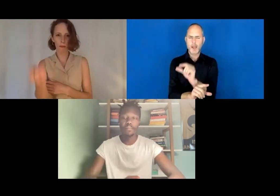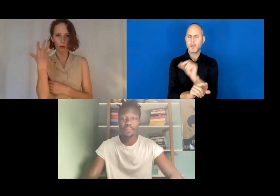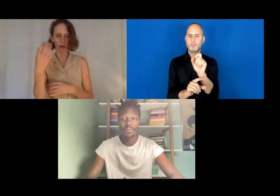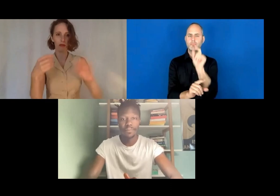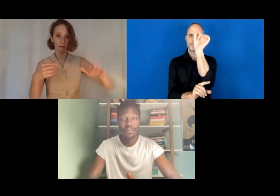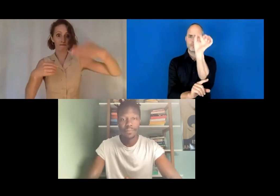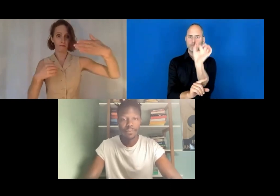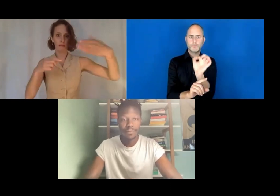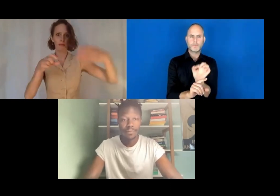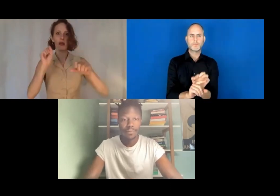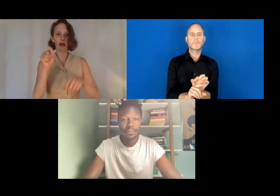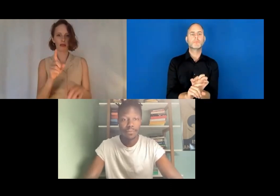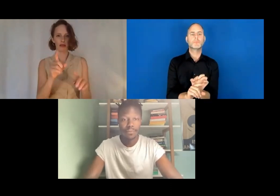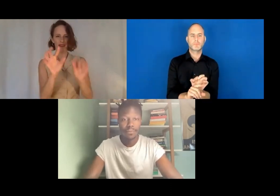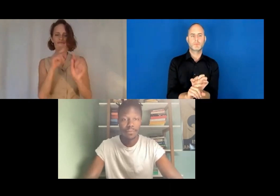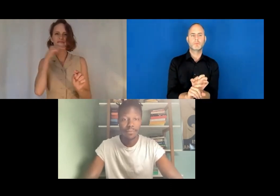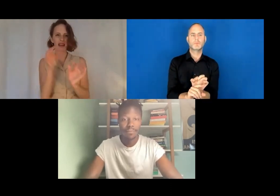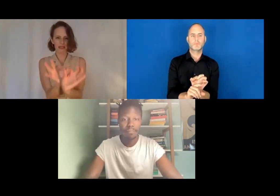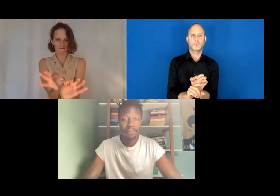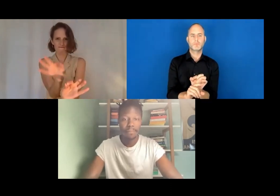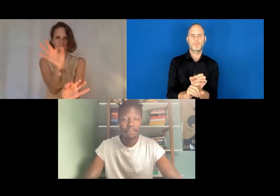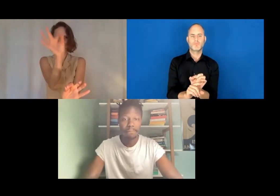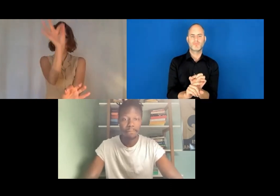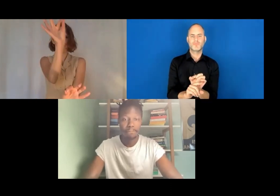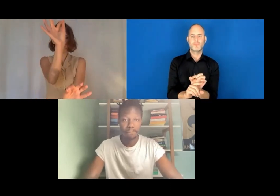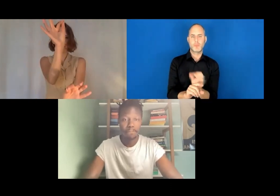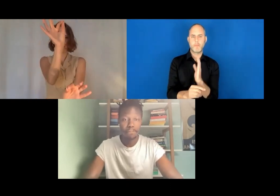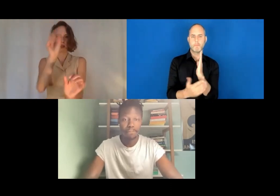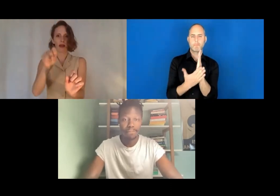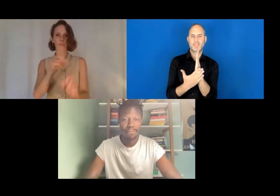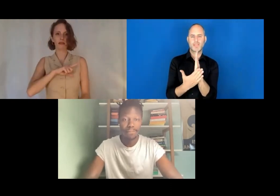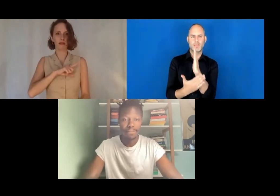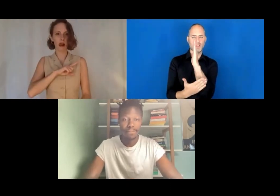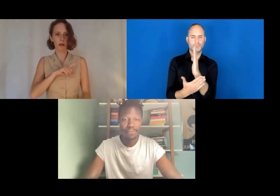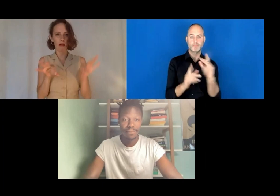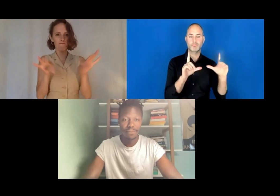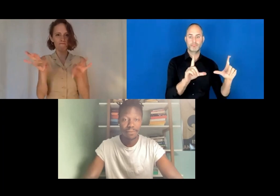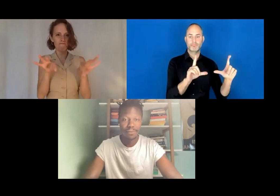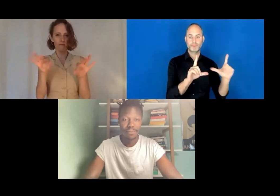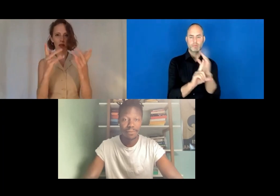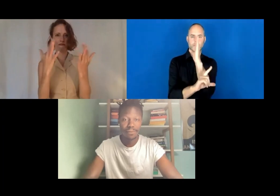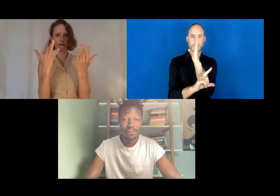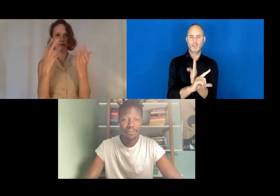So, we will just take a second in order to let the interpreters be spotlighted.